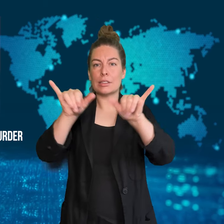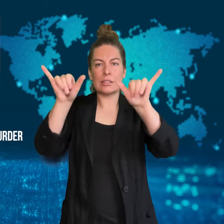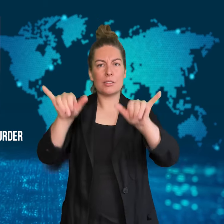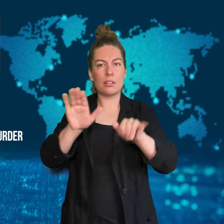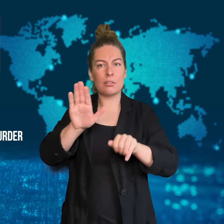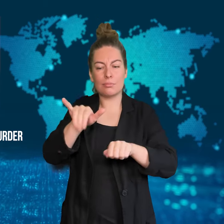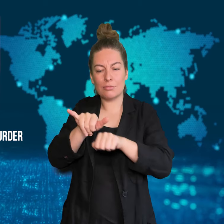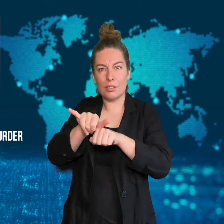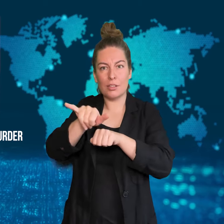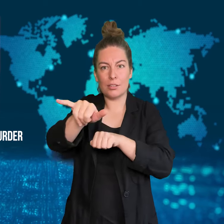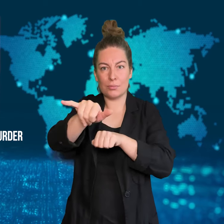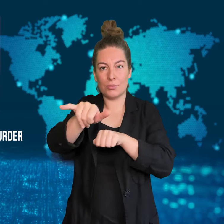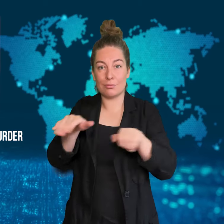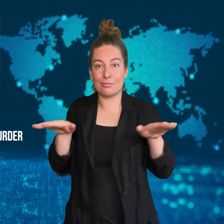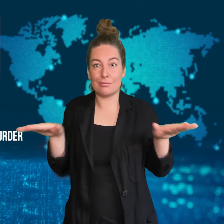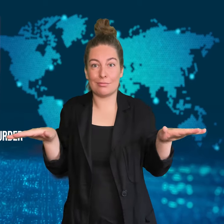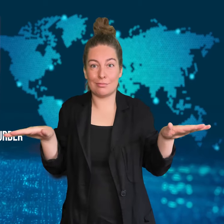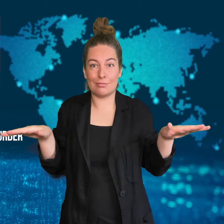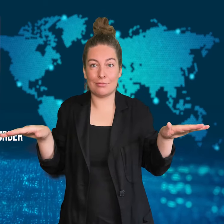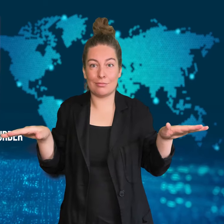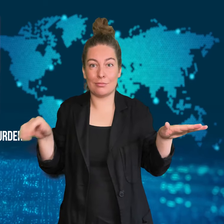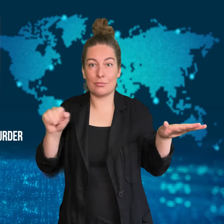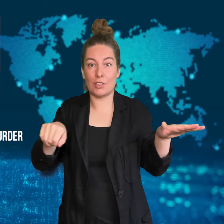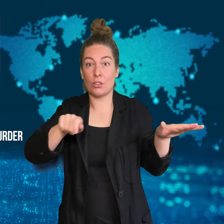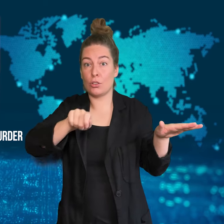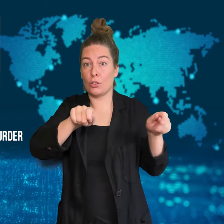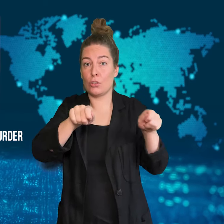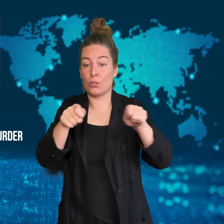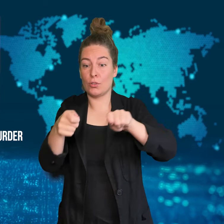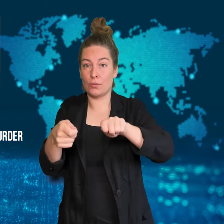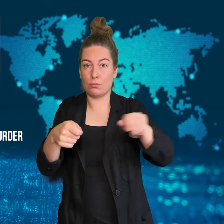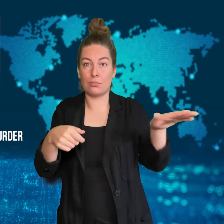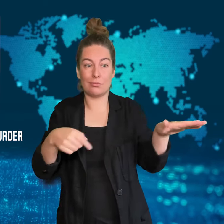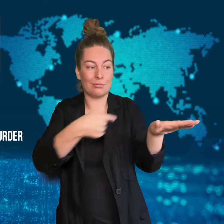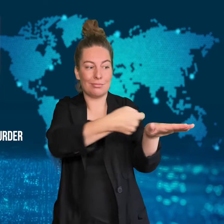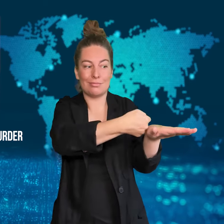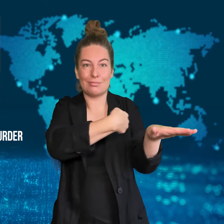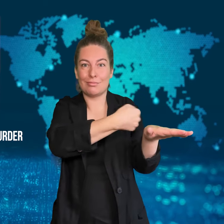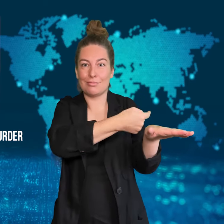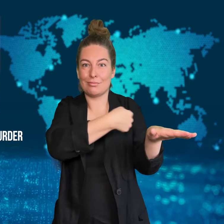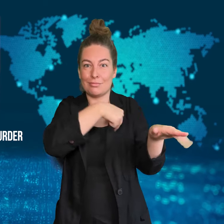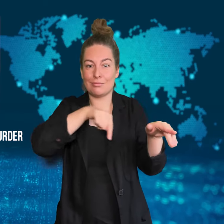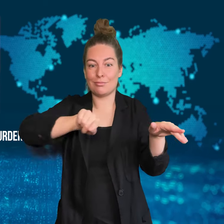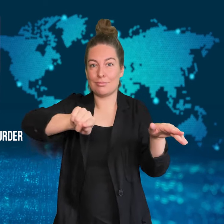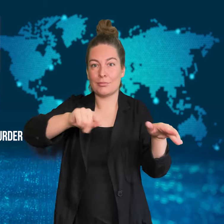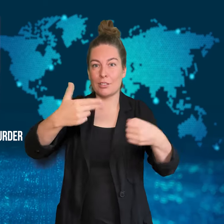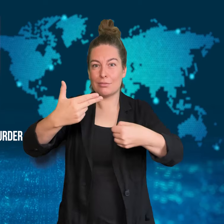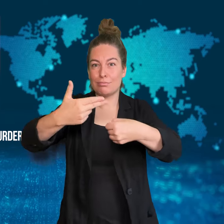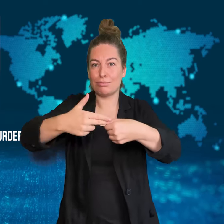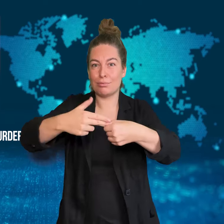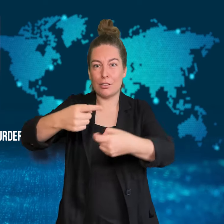The system would have closed a valve in the wing that in turn shuts down